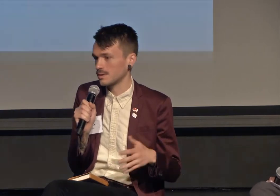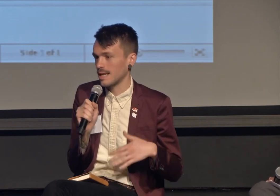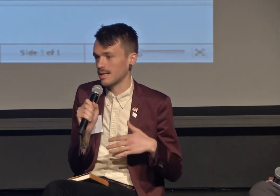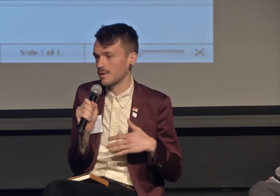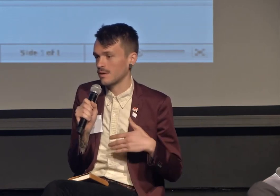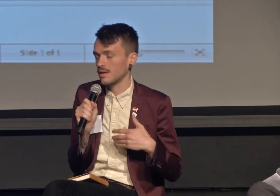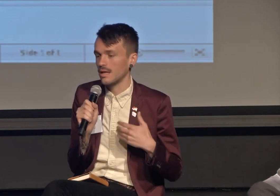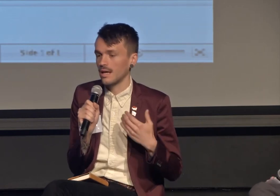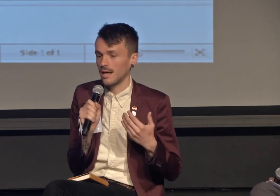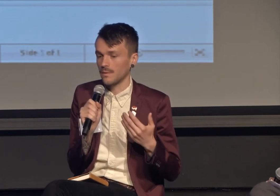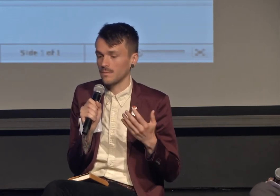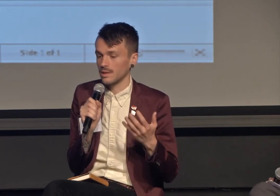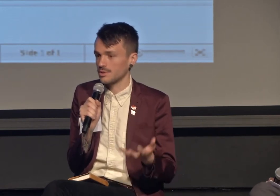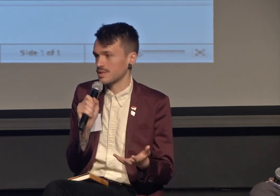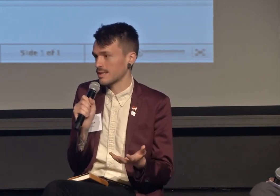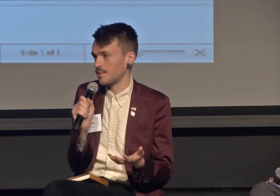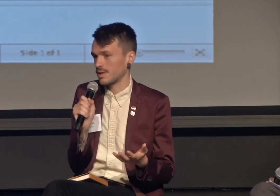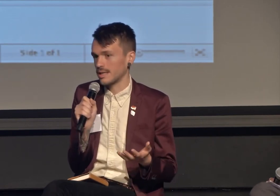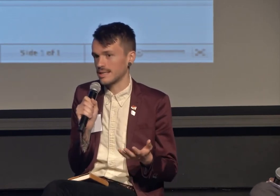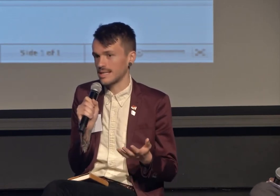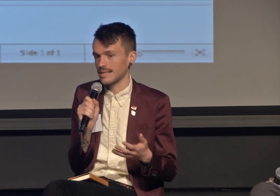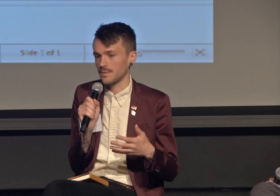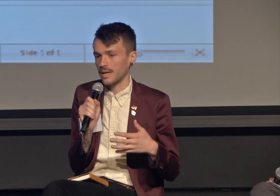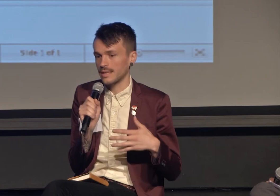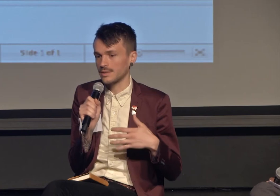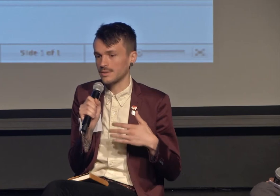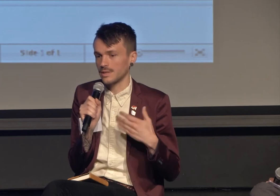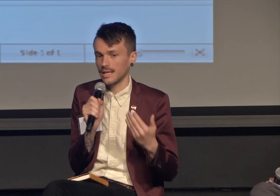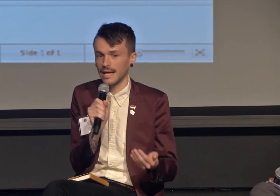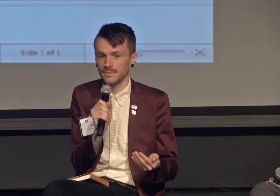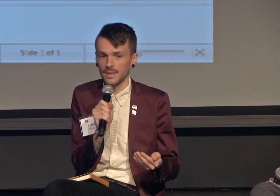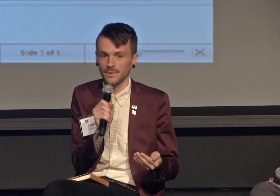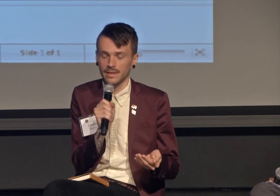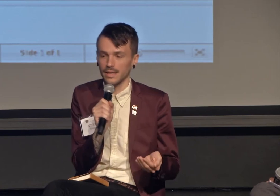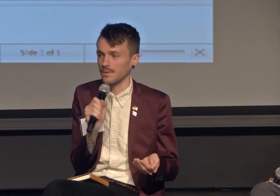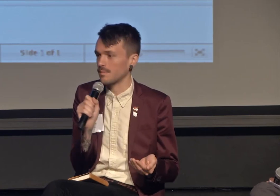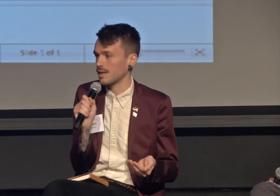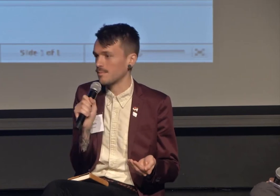who talk about religious communities as a way to connect people and help them